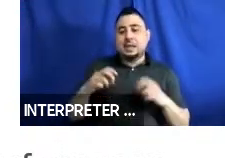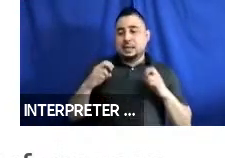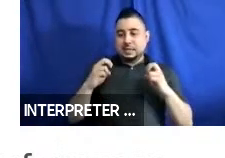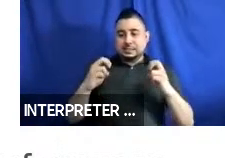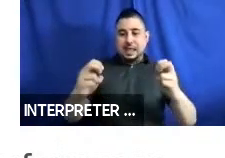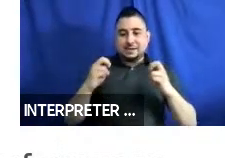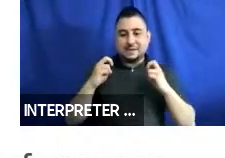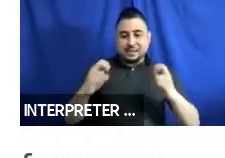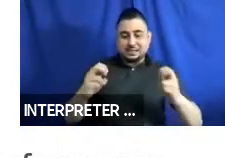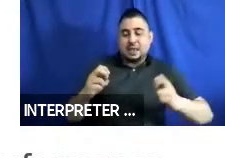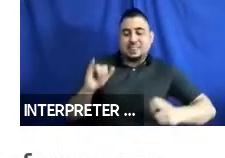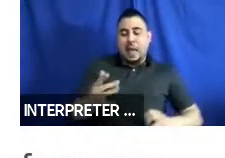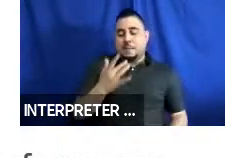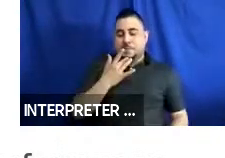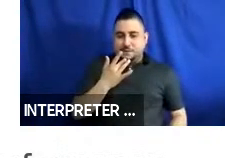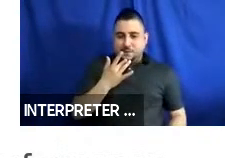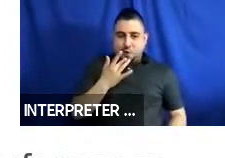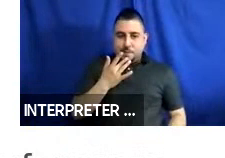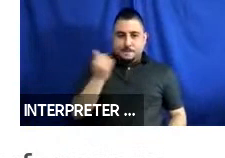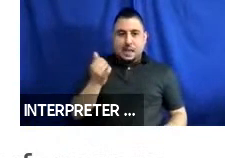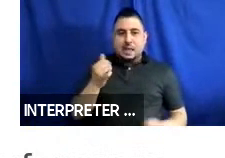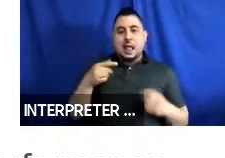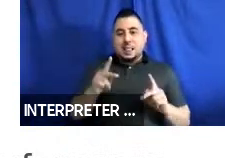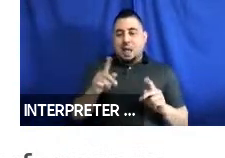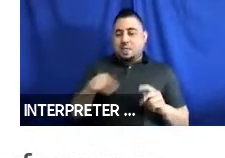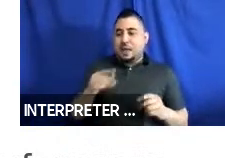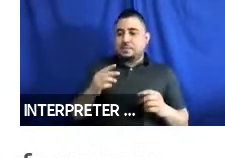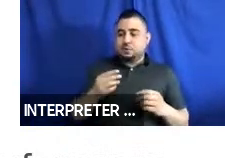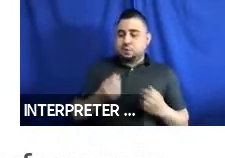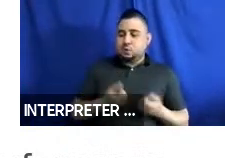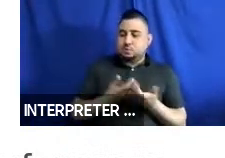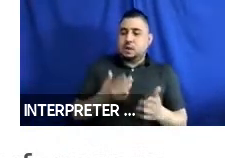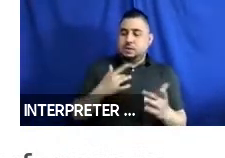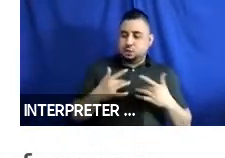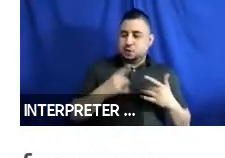was preferred. And these users still expressed concerns for having sufficient storage for